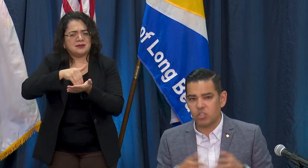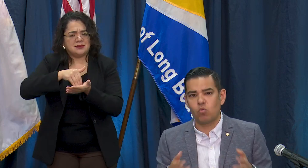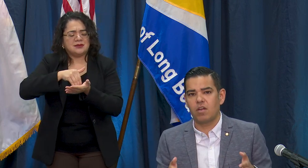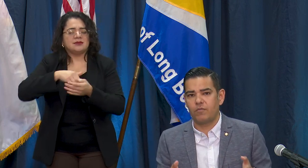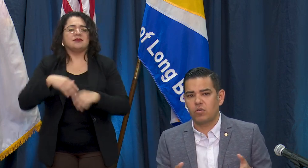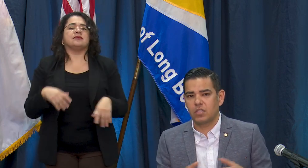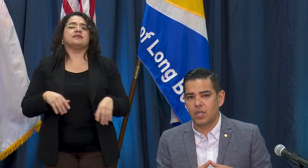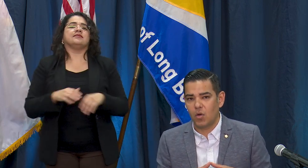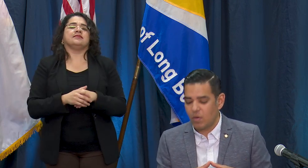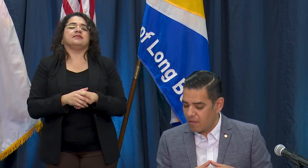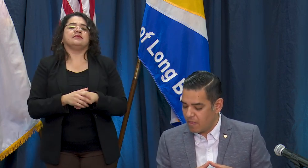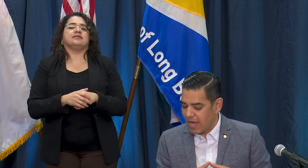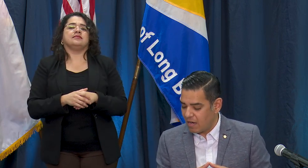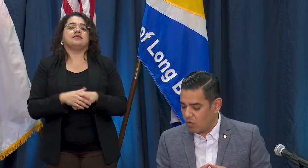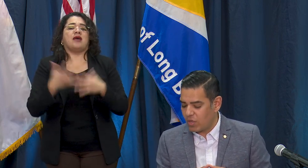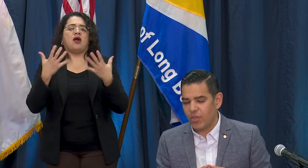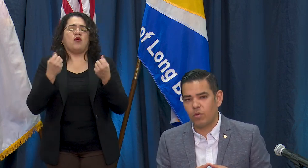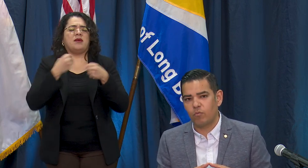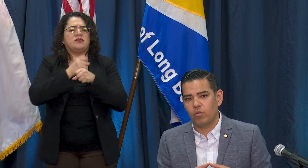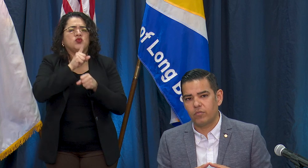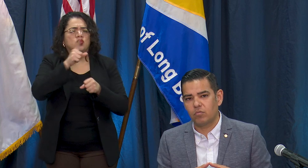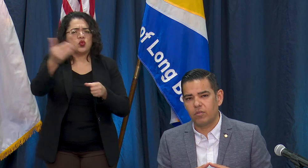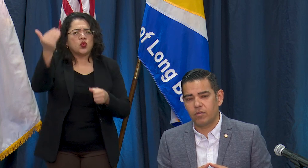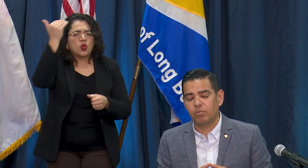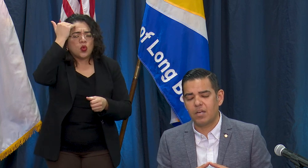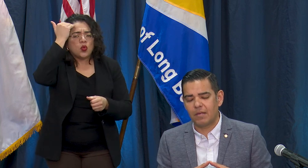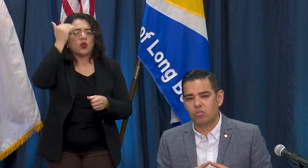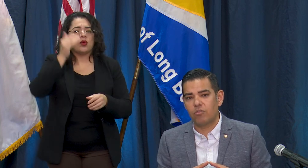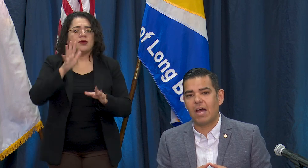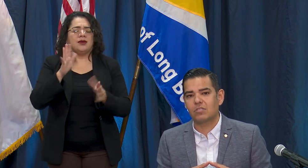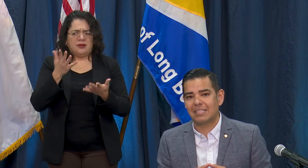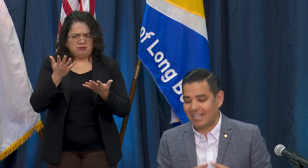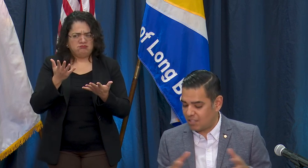just wanted folks to know that we think we've completed about 2000 tests